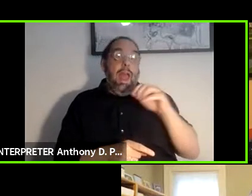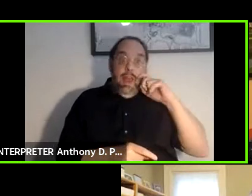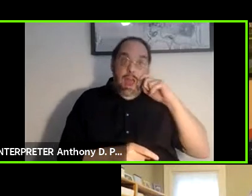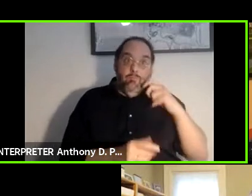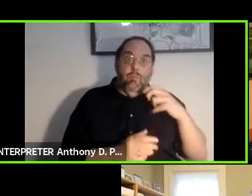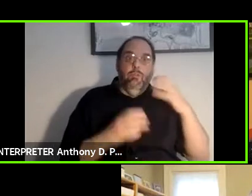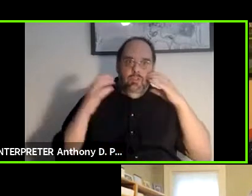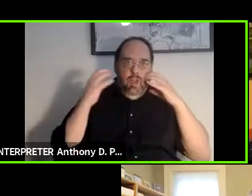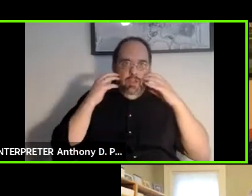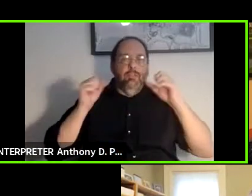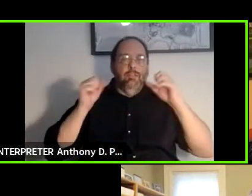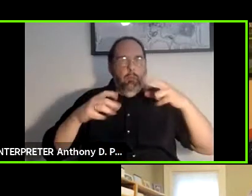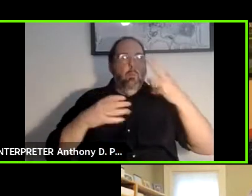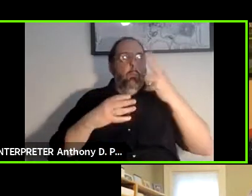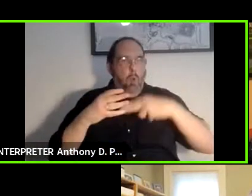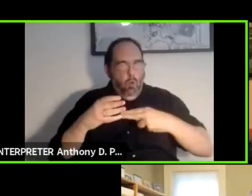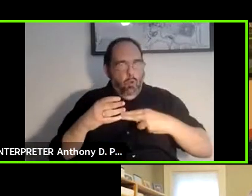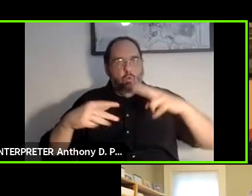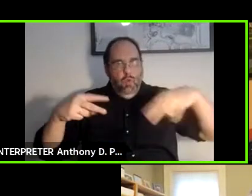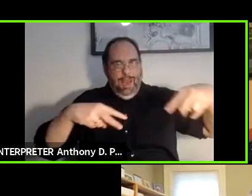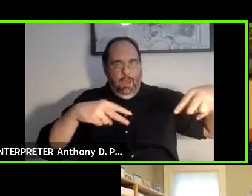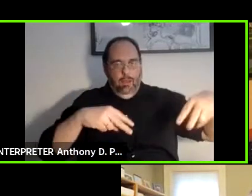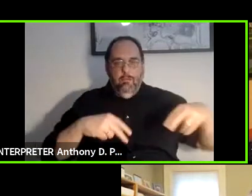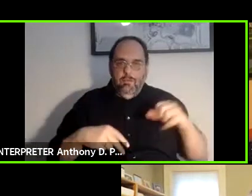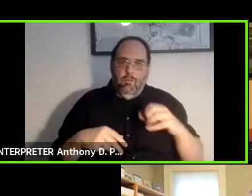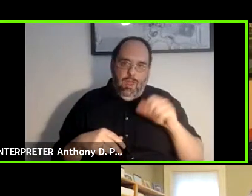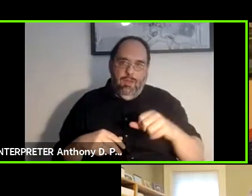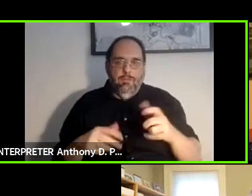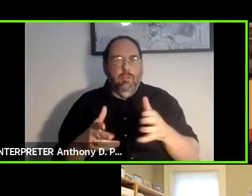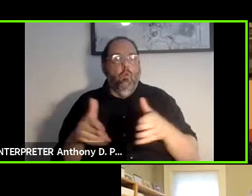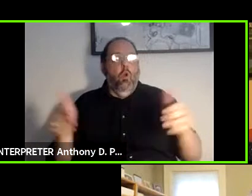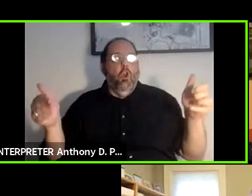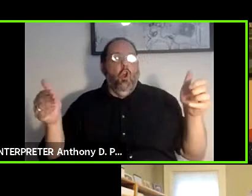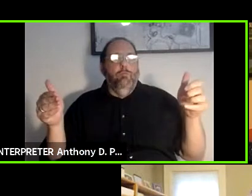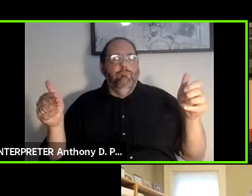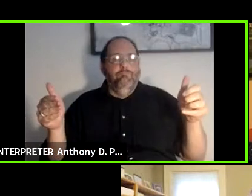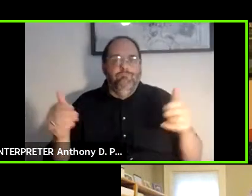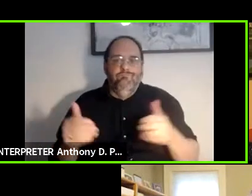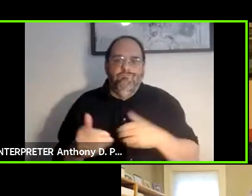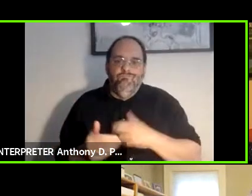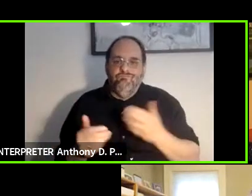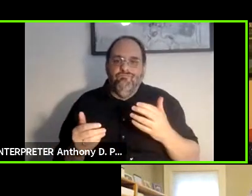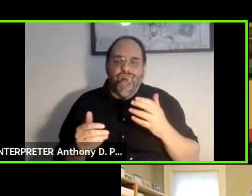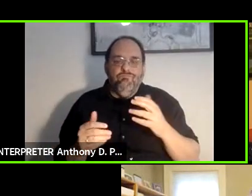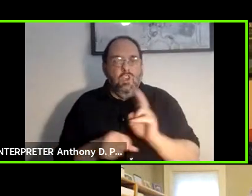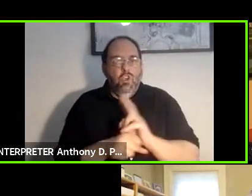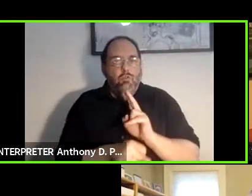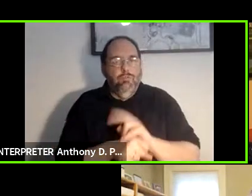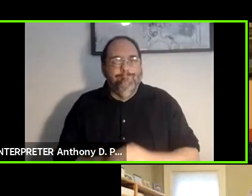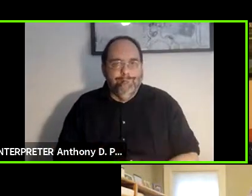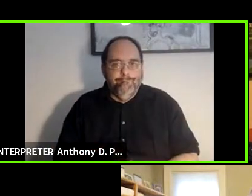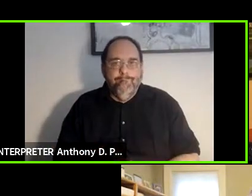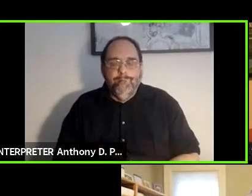it's something that has a broader reach. >> Bruce Bailey: